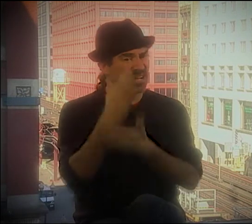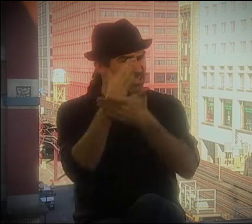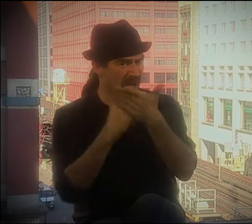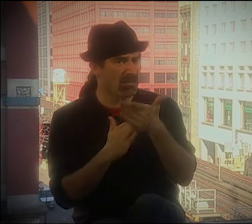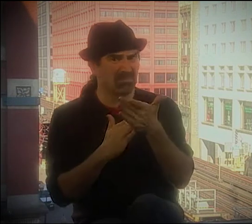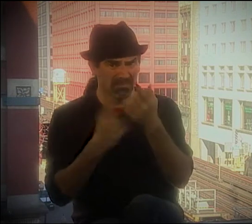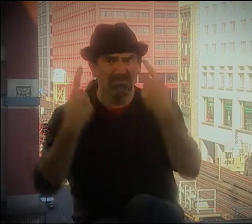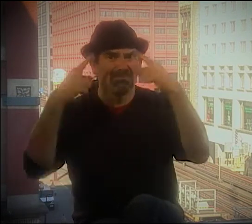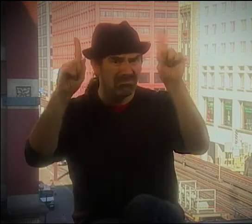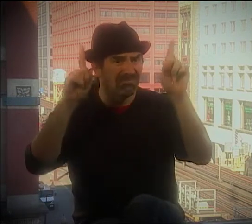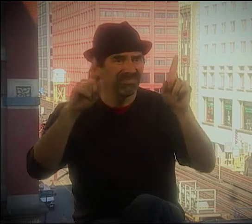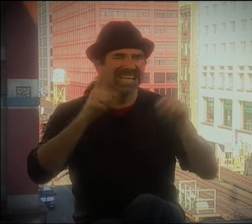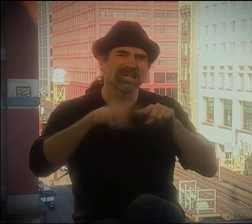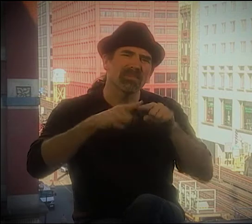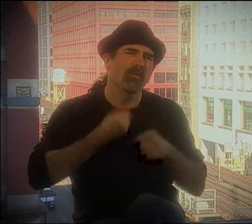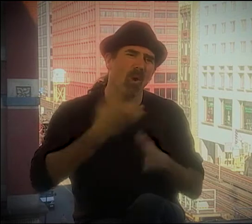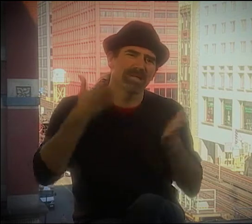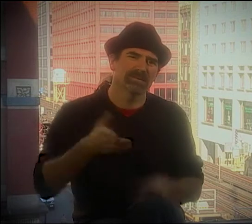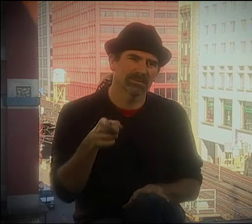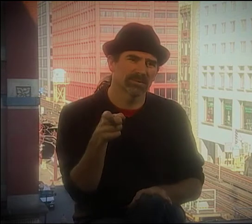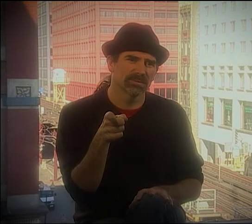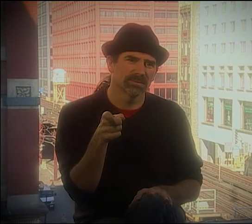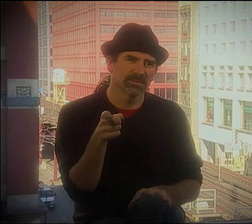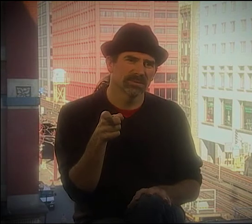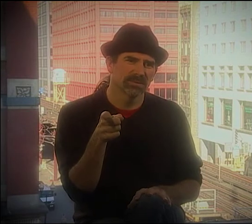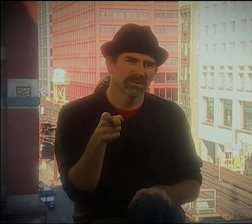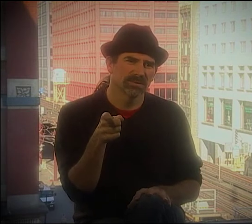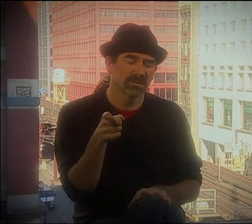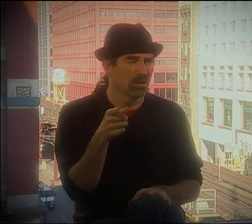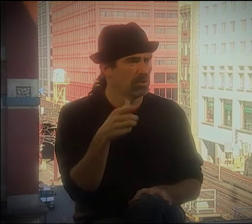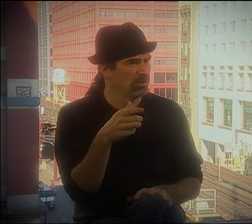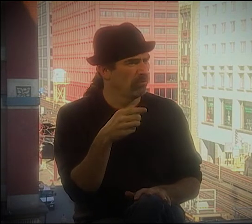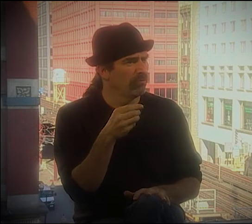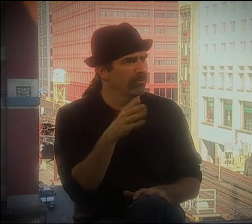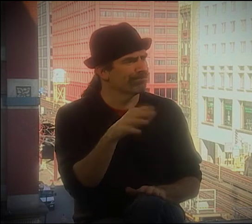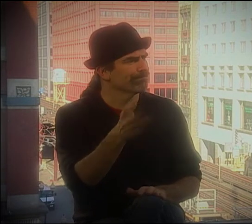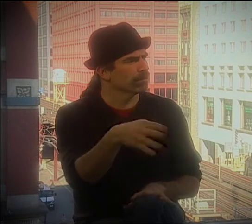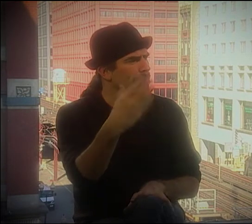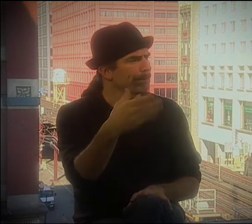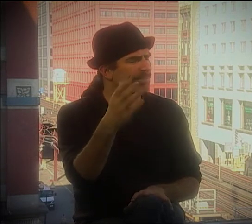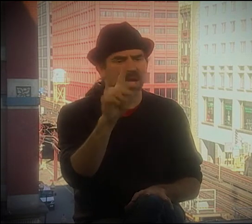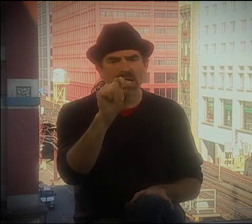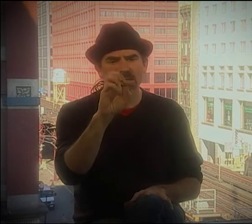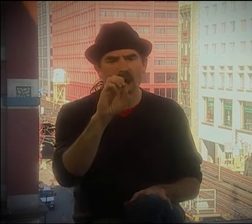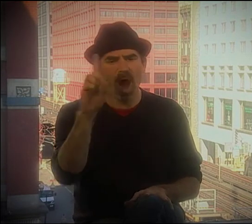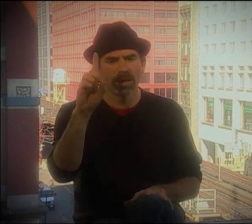THERE WAS A WHOLE GROUP OF PEOPLE, I REMEMBER. I MEAN IT DEPENDED ON THE POET.